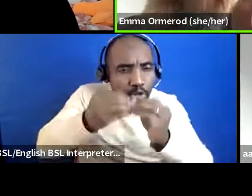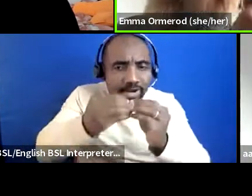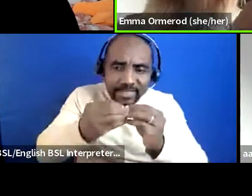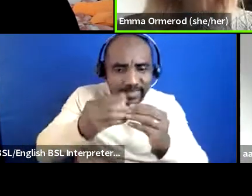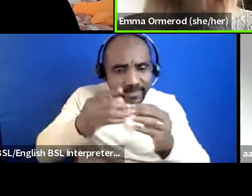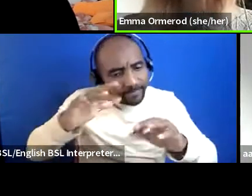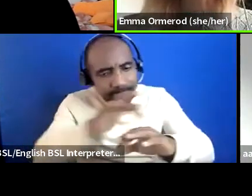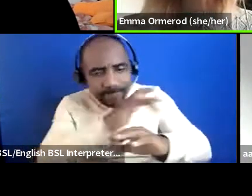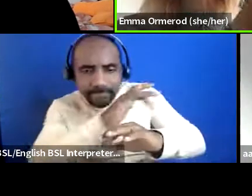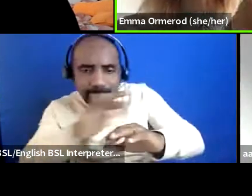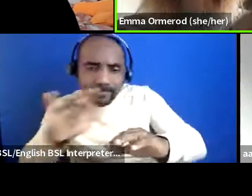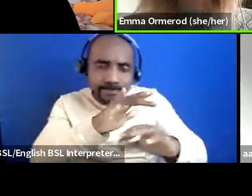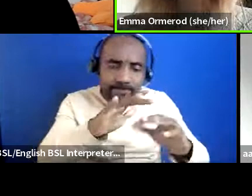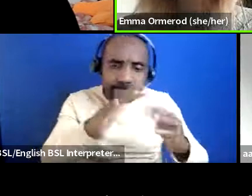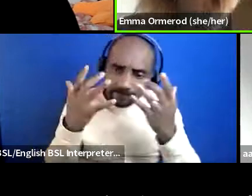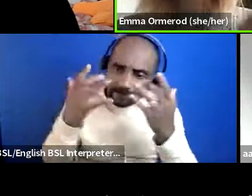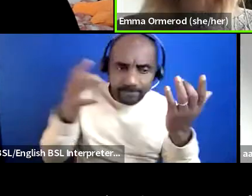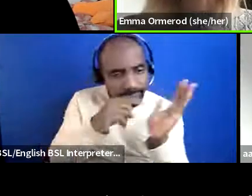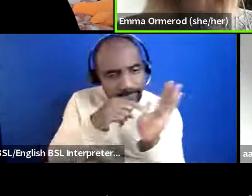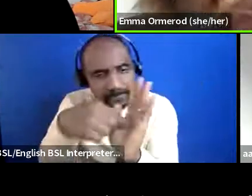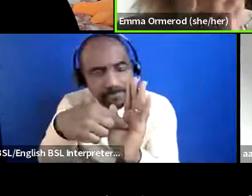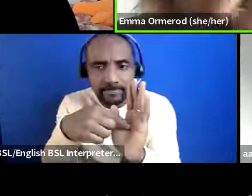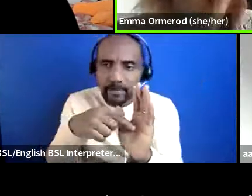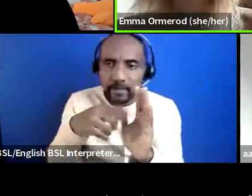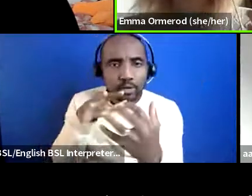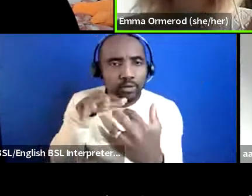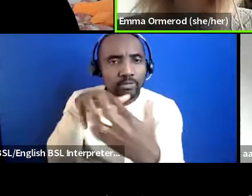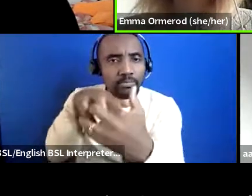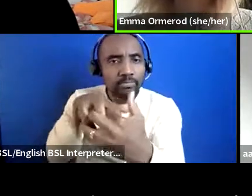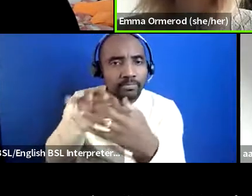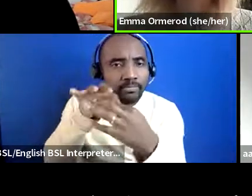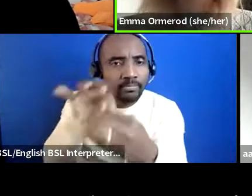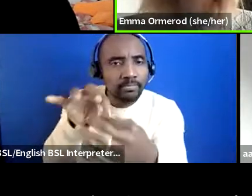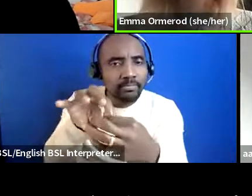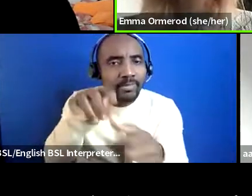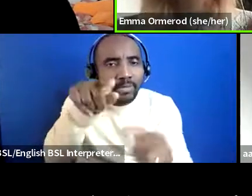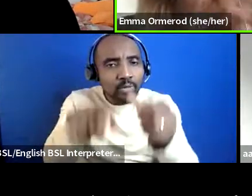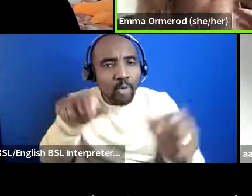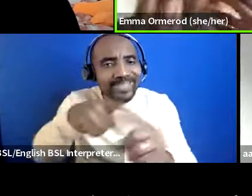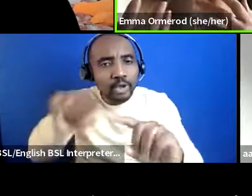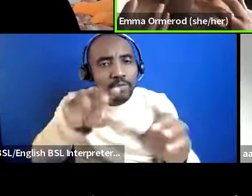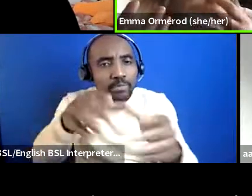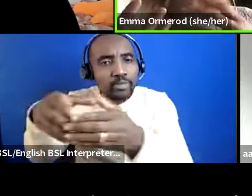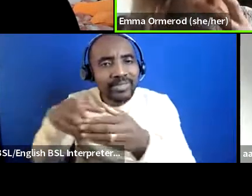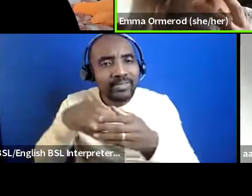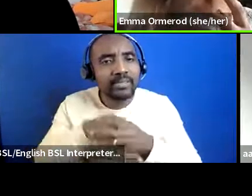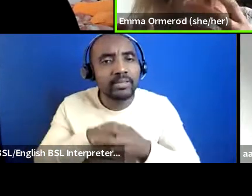in order to engage with uh with our audiences and with those with those communities so although the